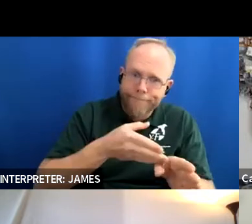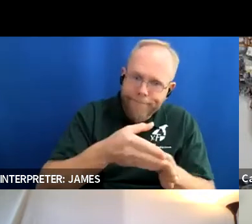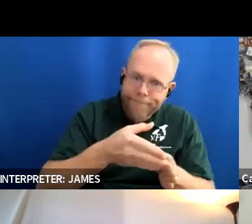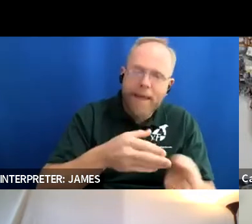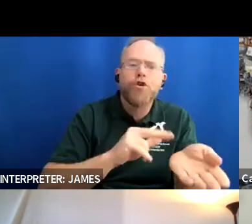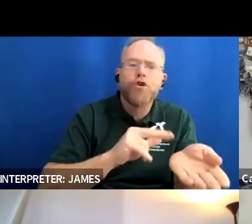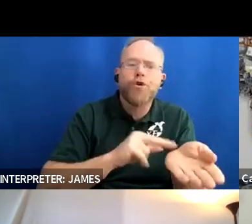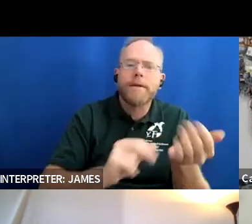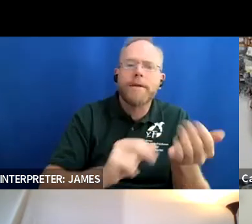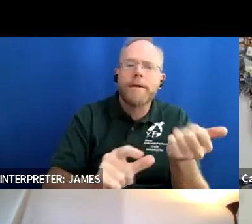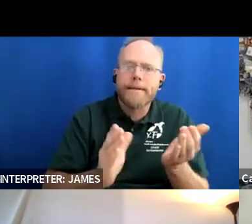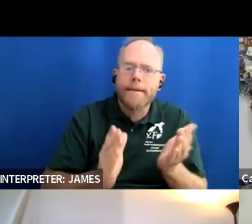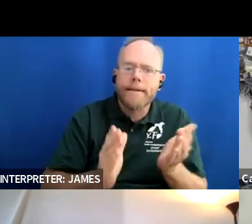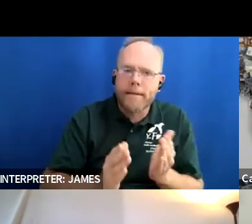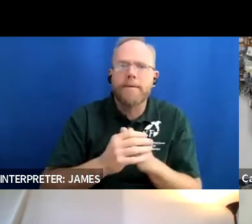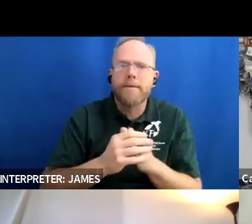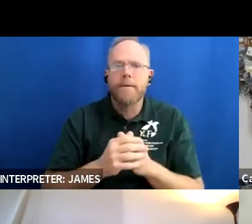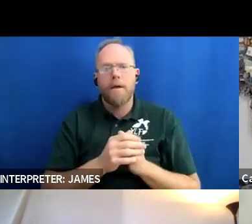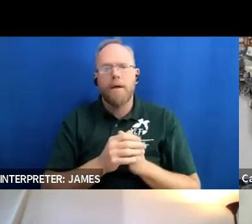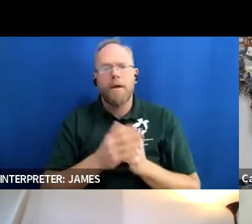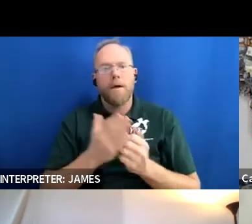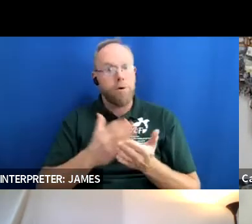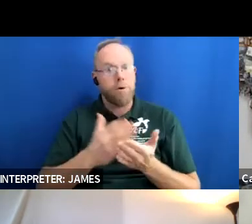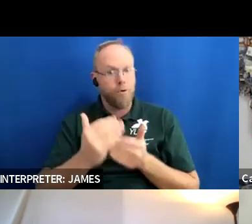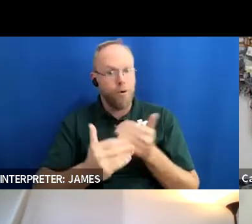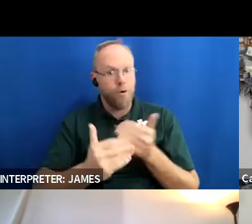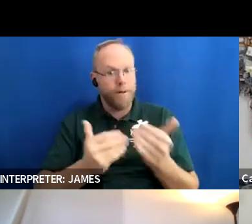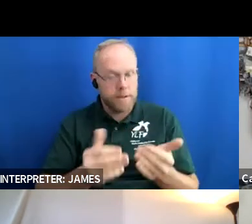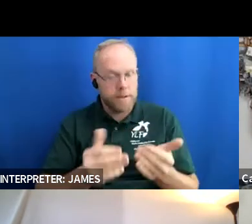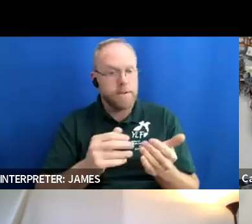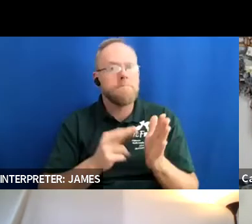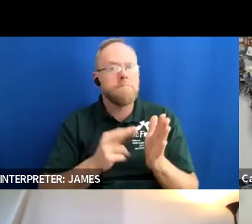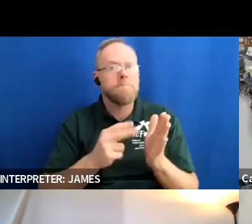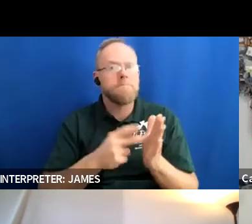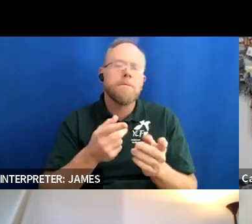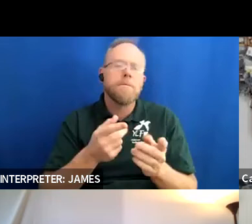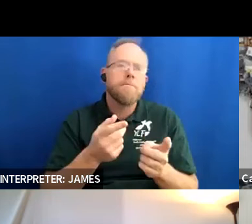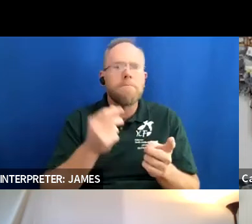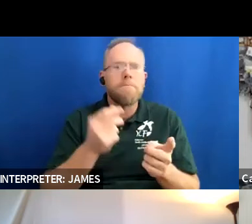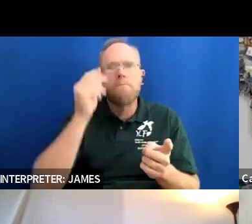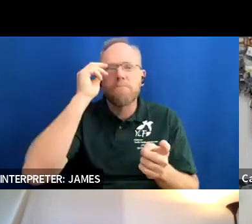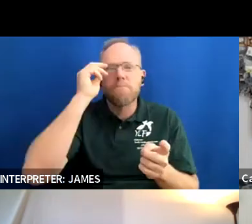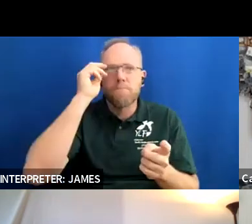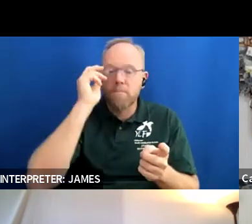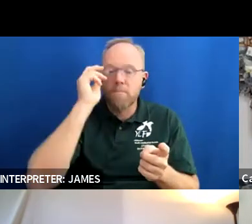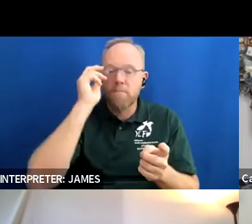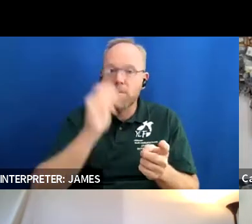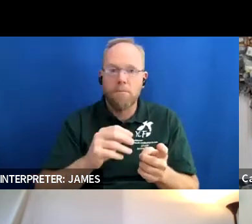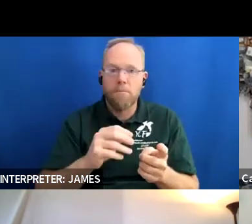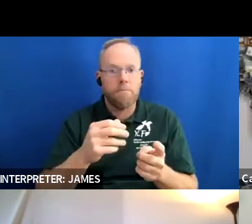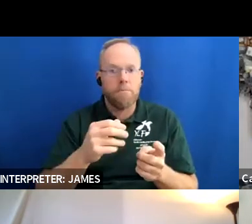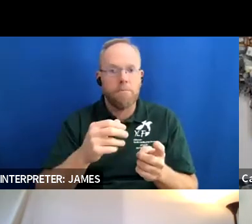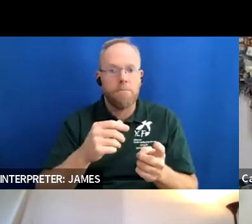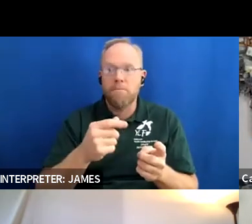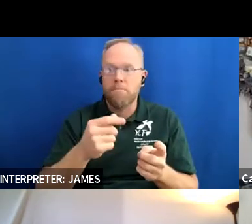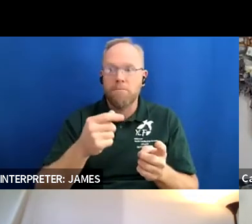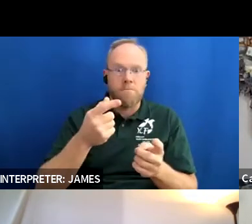um and so part of that has been led to you know part of that is owed to the support and um